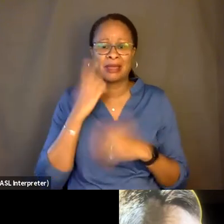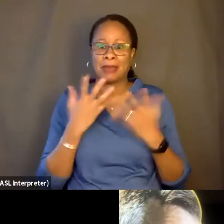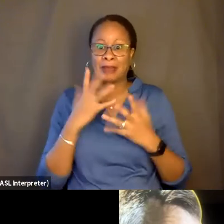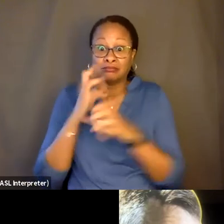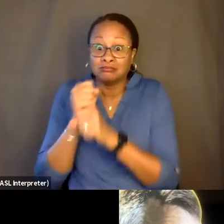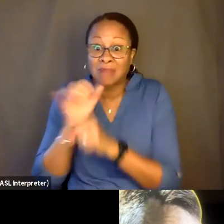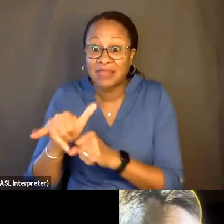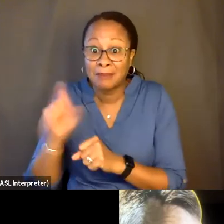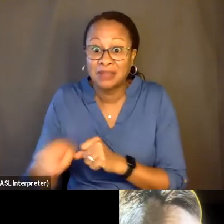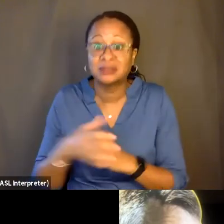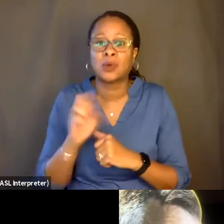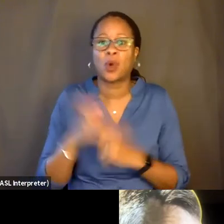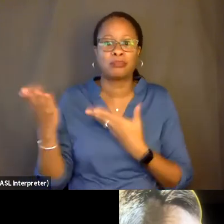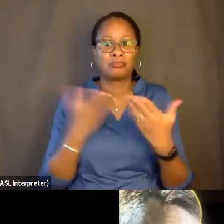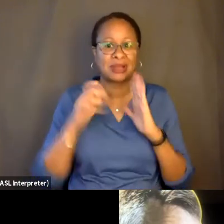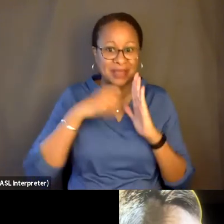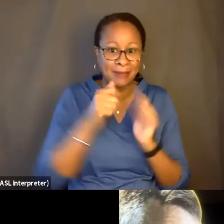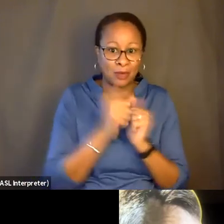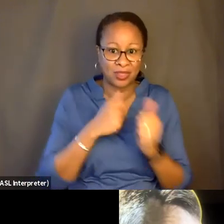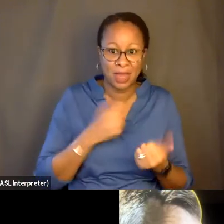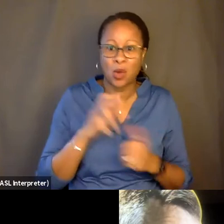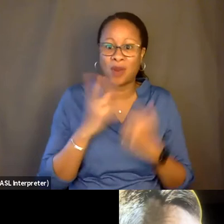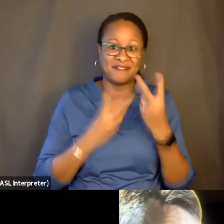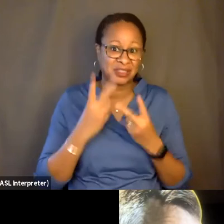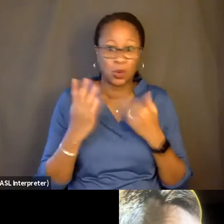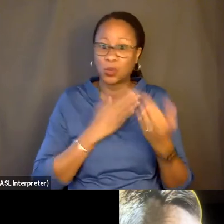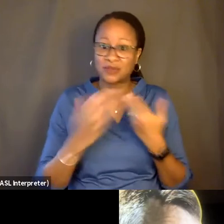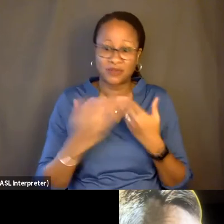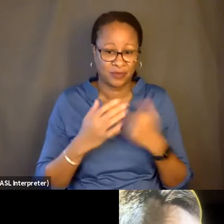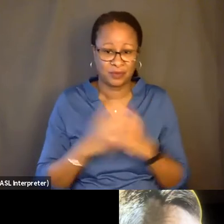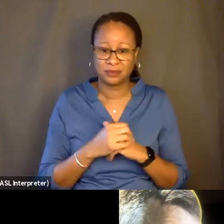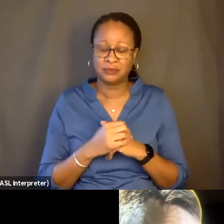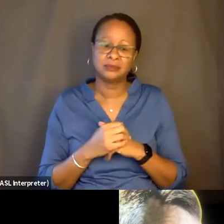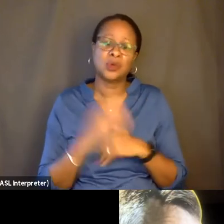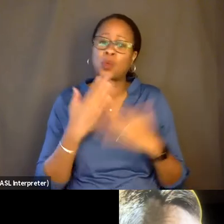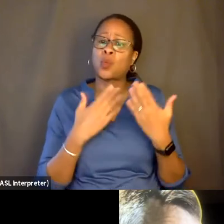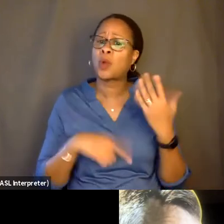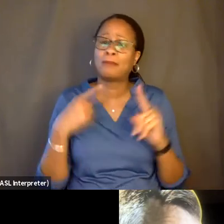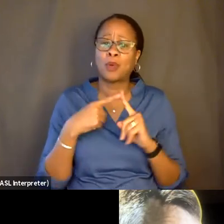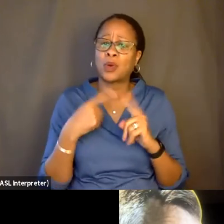or I should probably bring the camera along to this visit, or whatever. But at what-- at what point in time was there a line